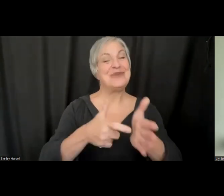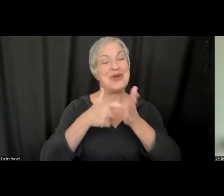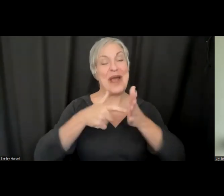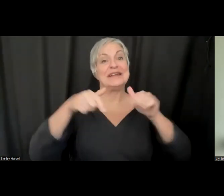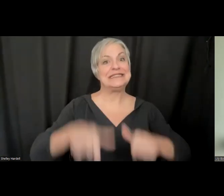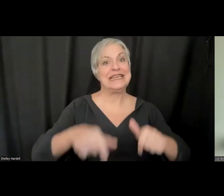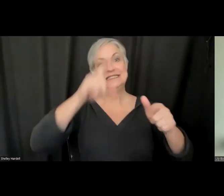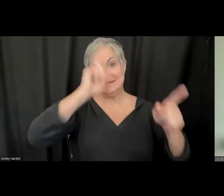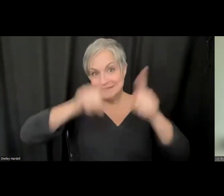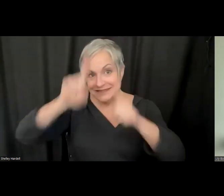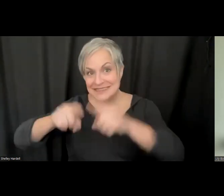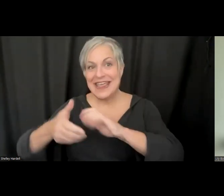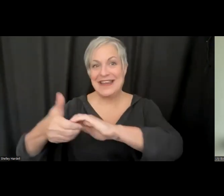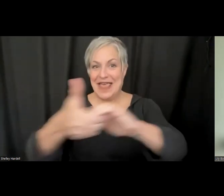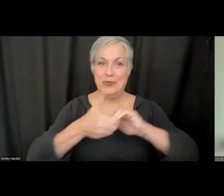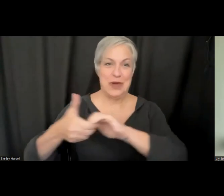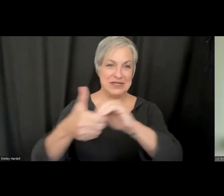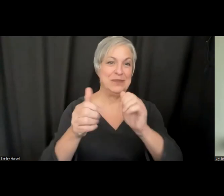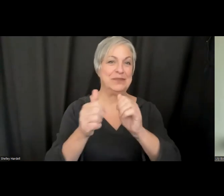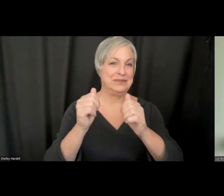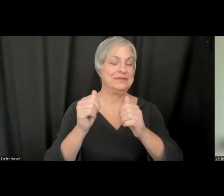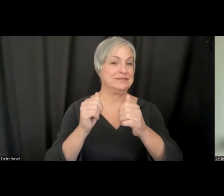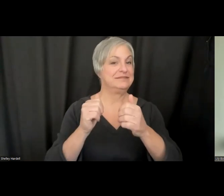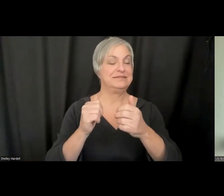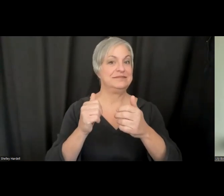between these three communities to do it well. I am excited that